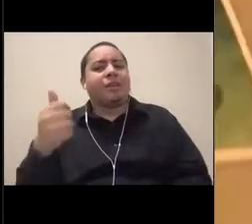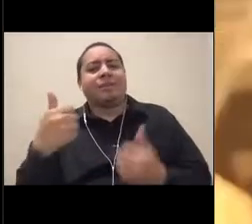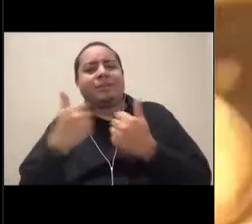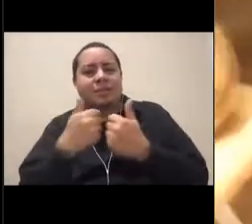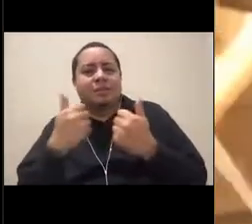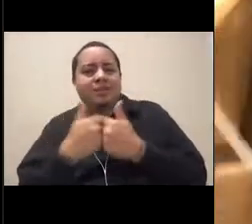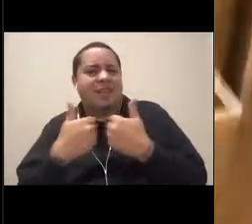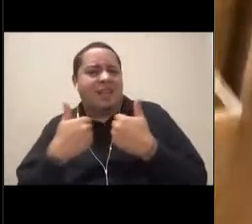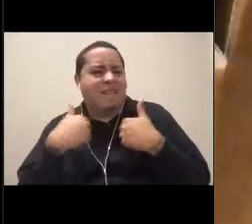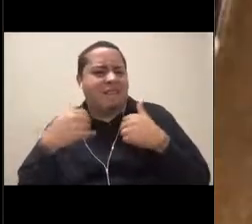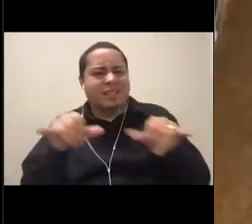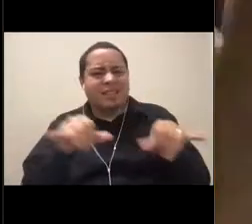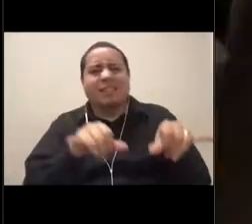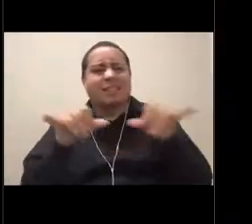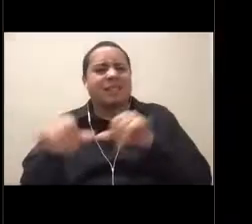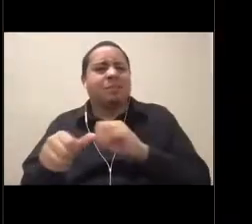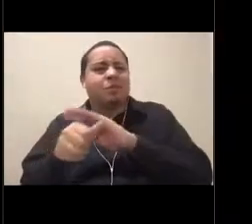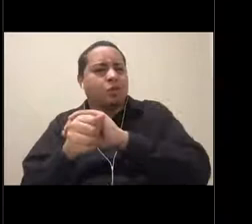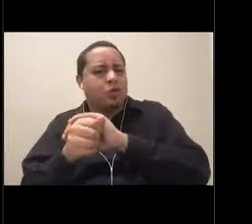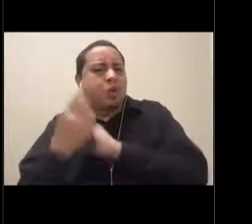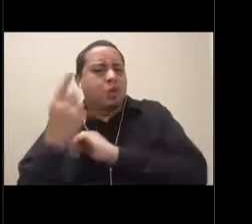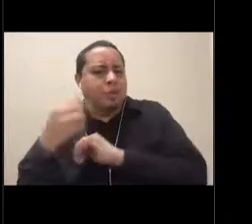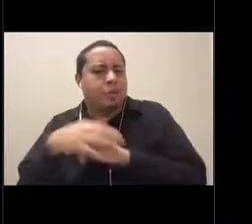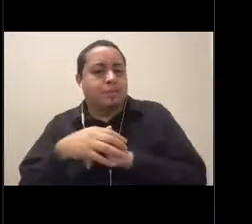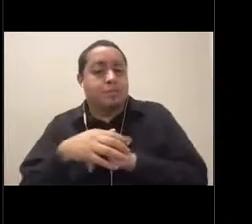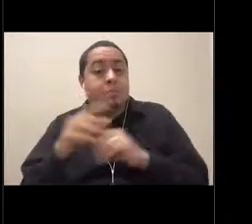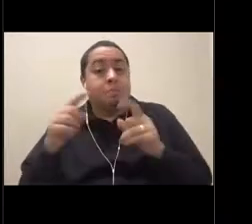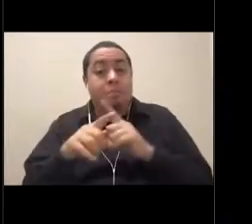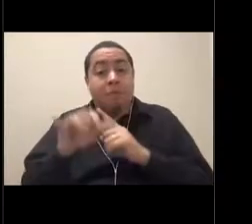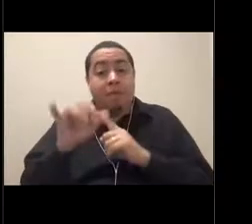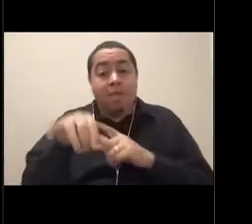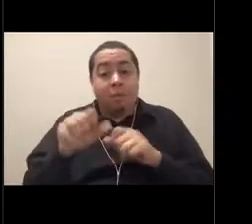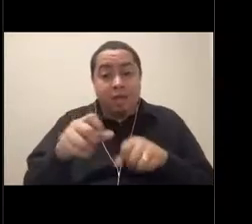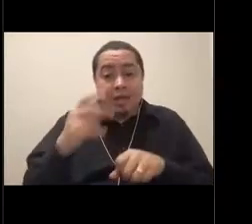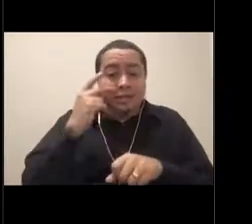only this one lets us explore a whale fall. And so using the arrows,